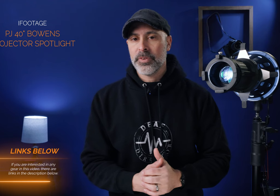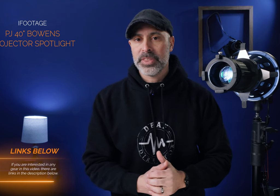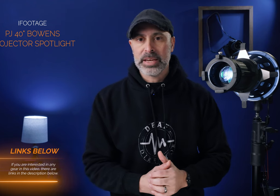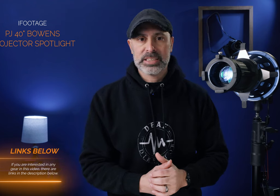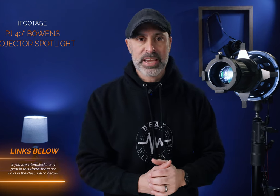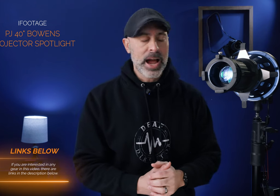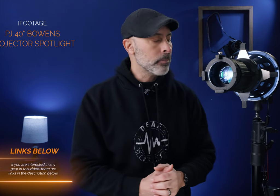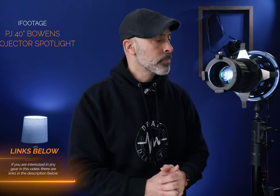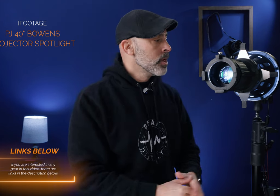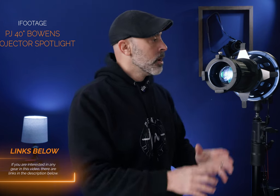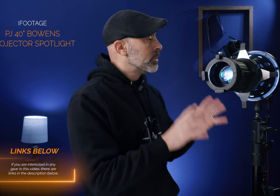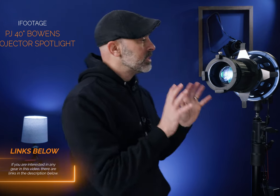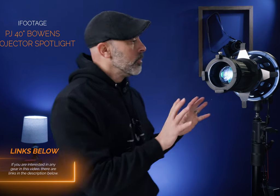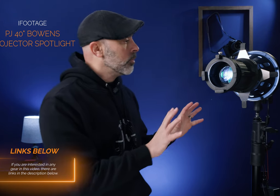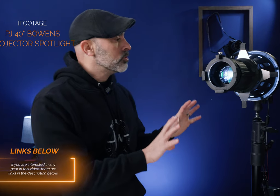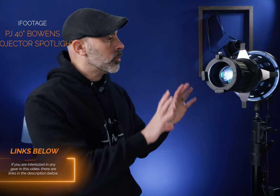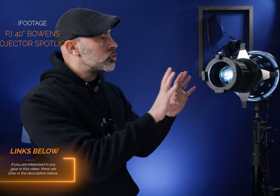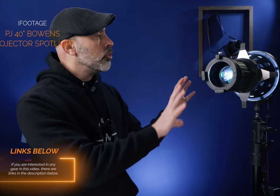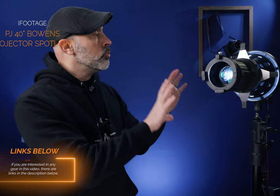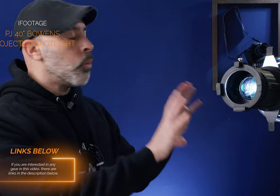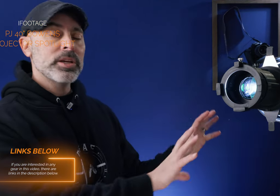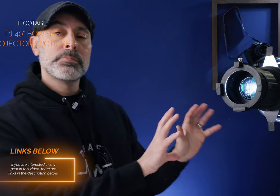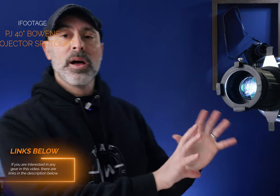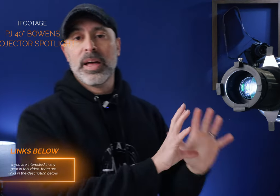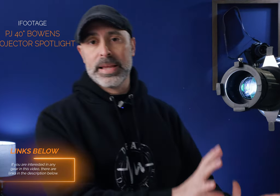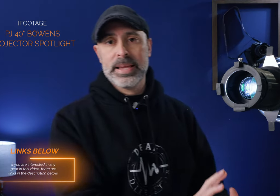fun thing to check it out but today what I want to do is I want to show you what a spotlight is